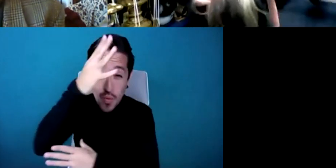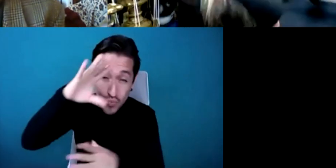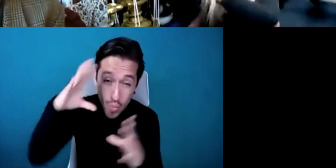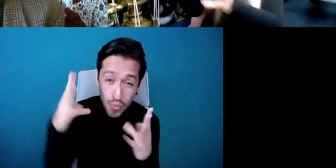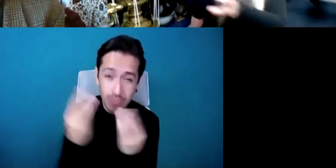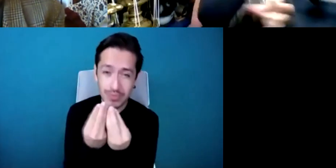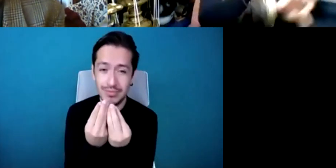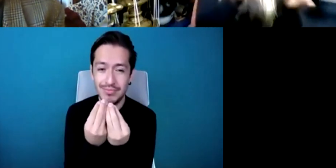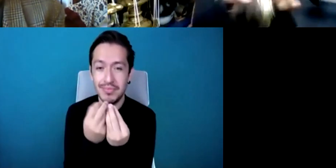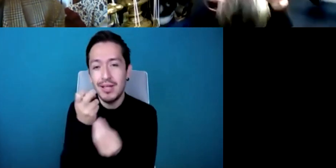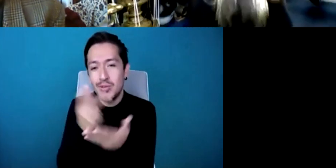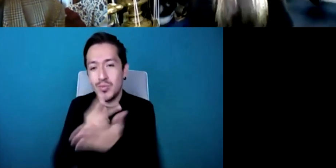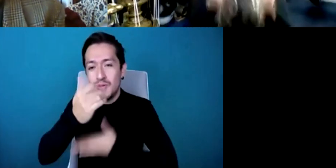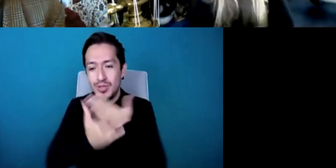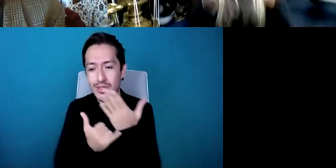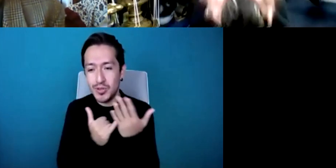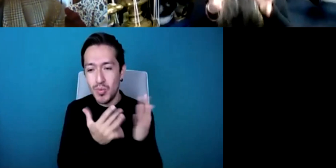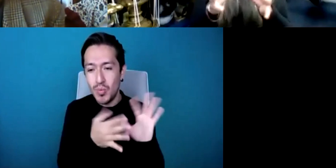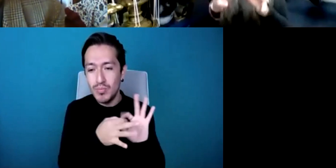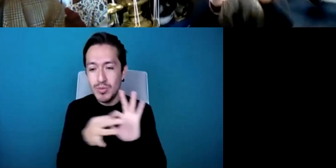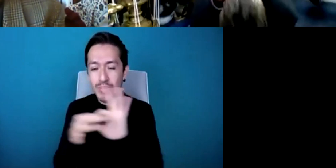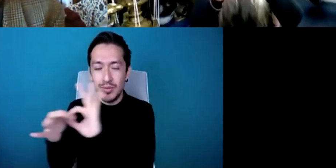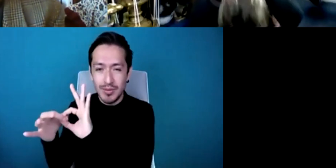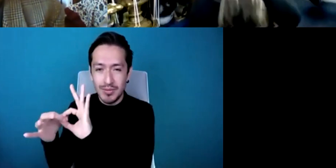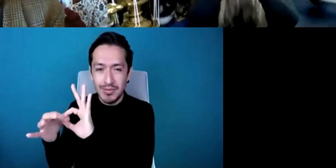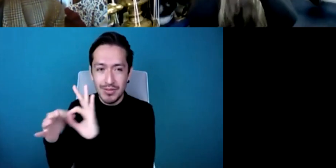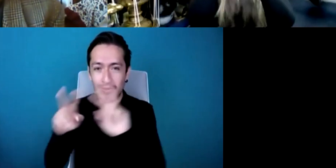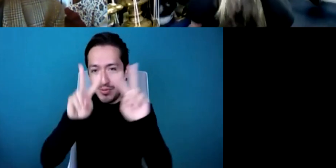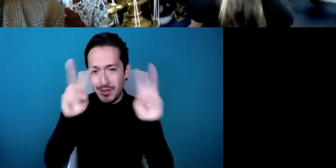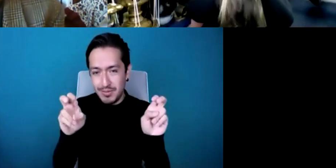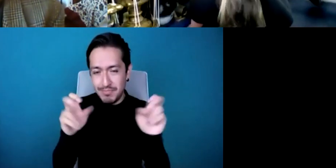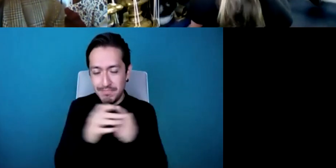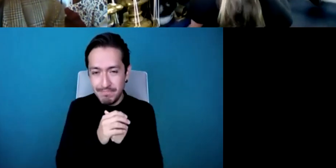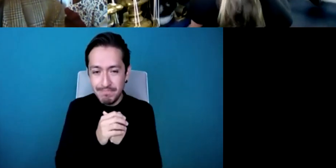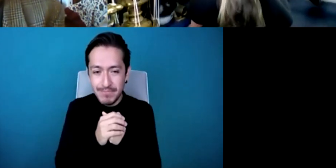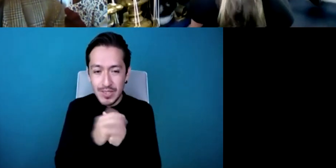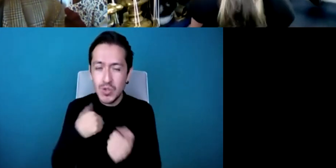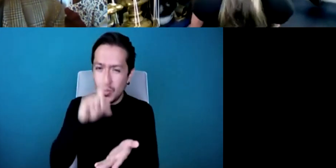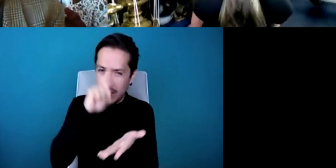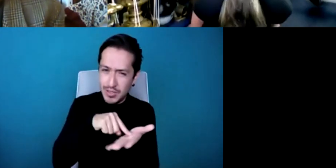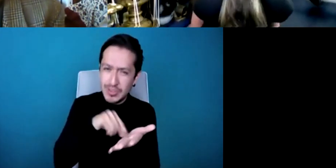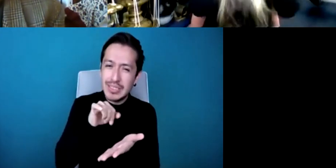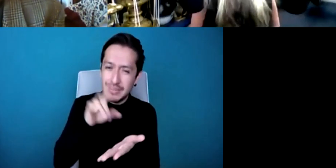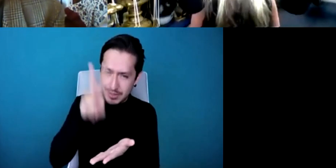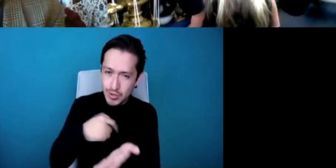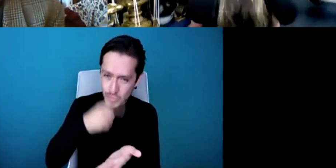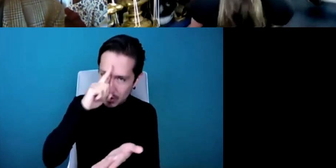things together and I'm a big believer in trying to you know take a subject and then rush it goes